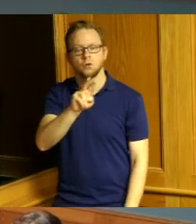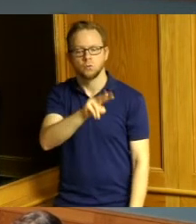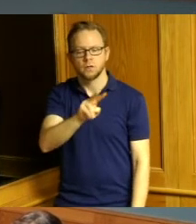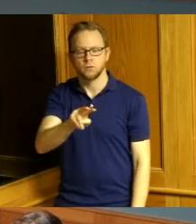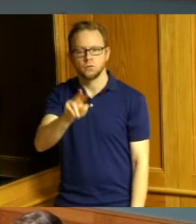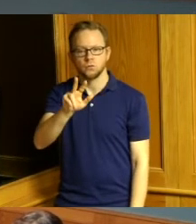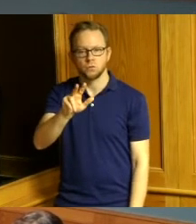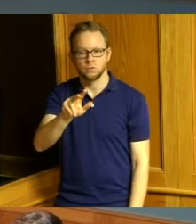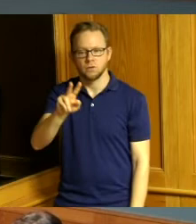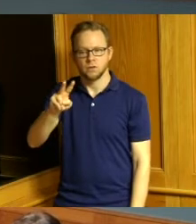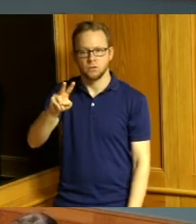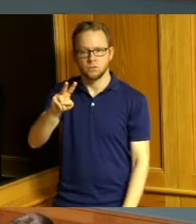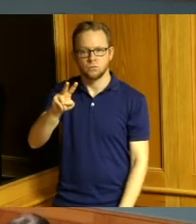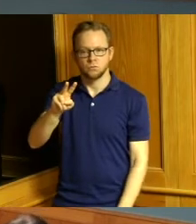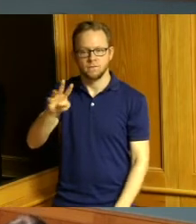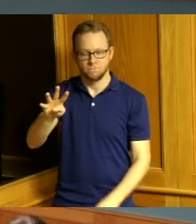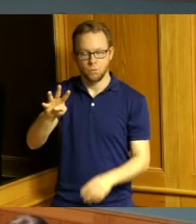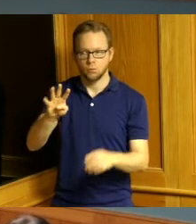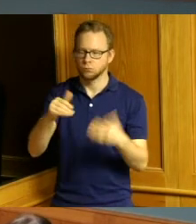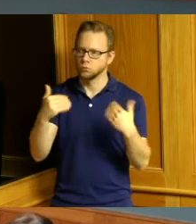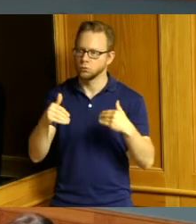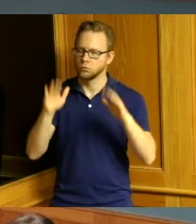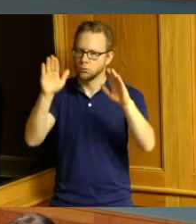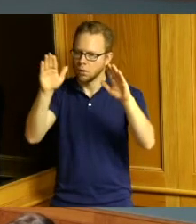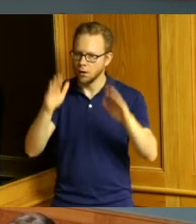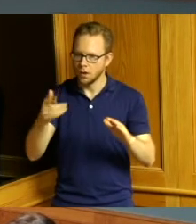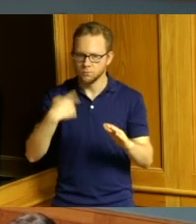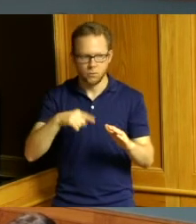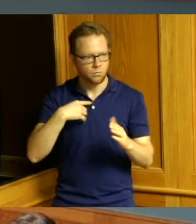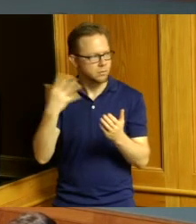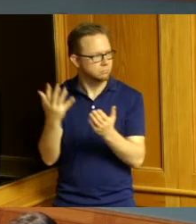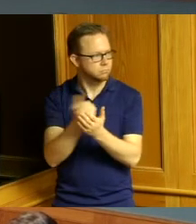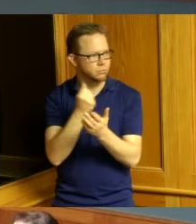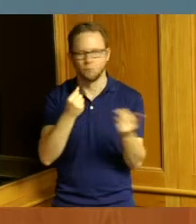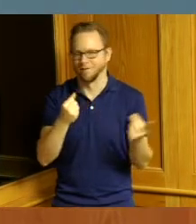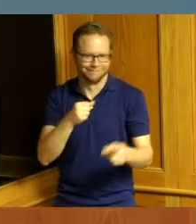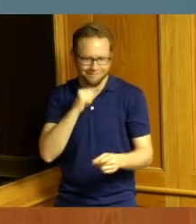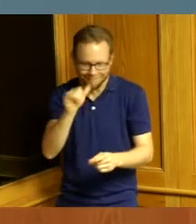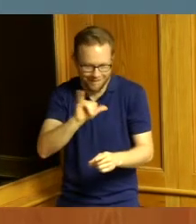which is awesome that we were able to as if I was in there frank but frank I want